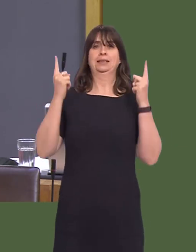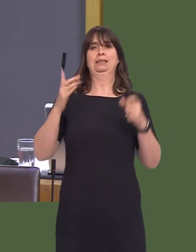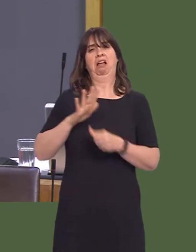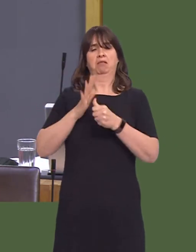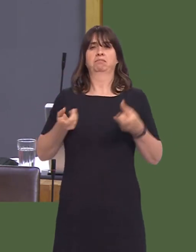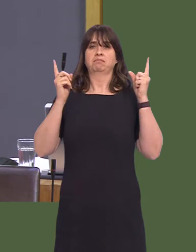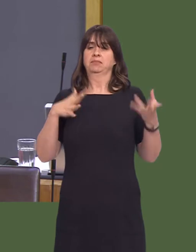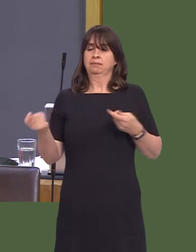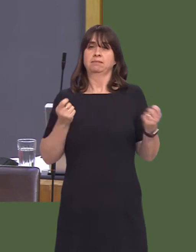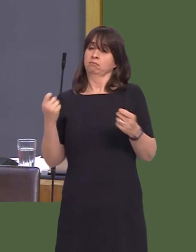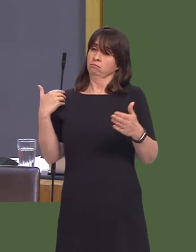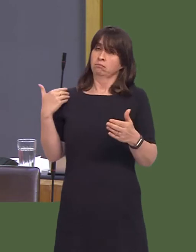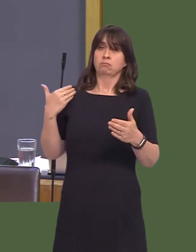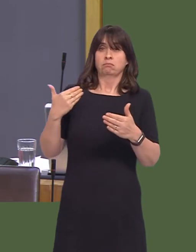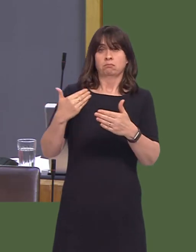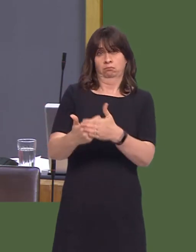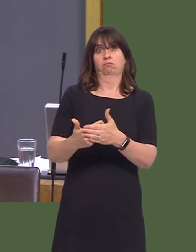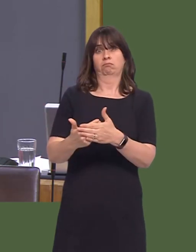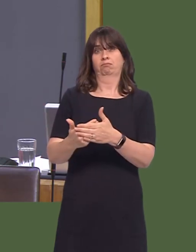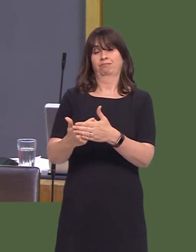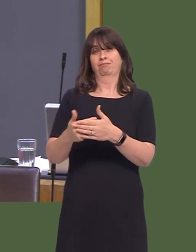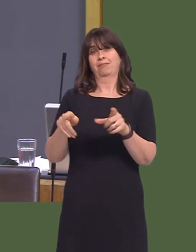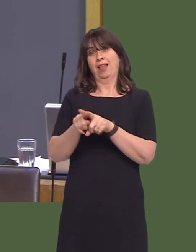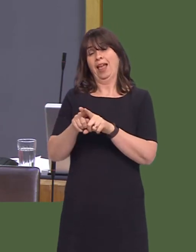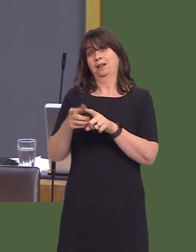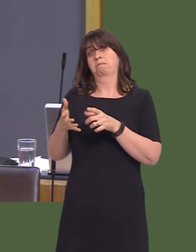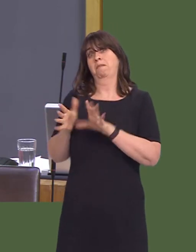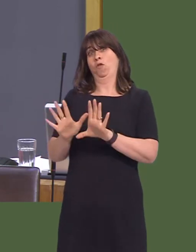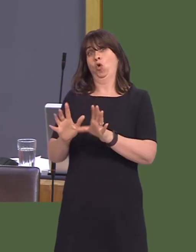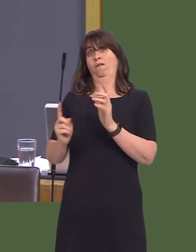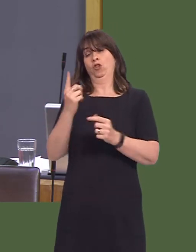in Government prior to becoming First Minister, and I know that you and I have had our political